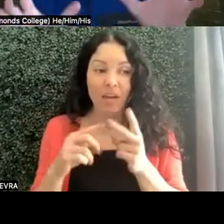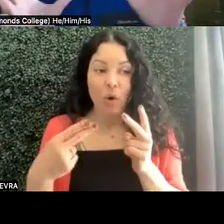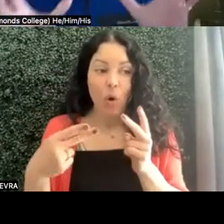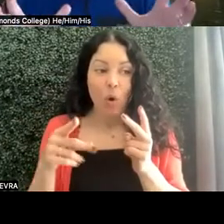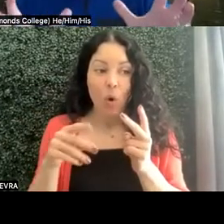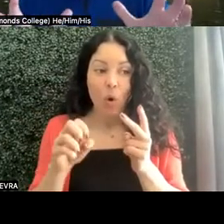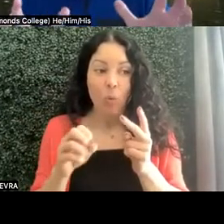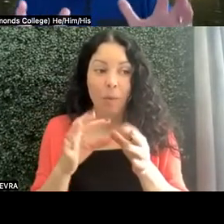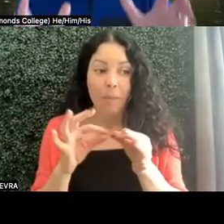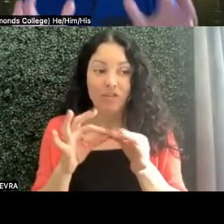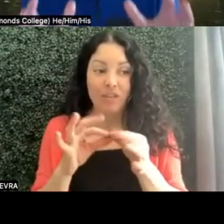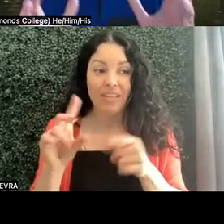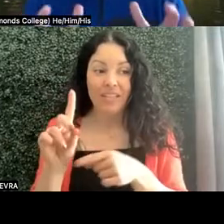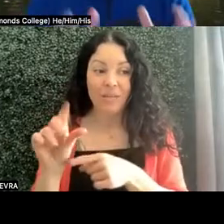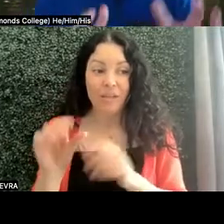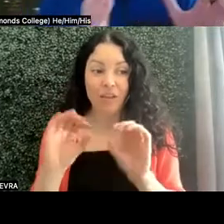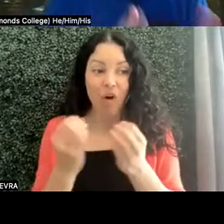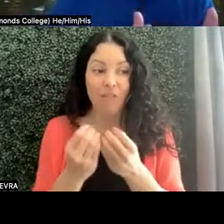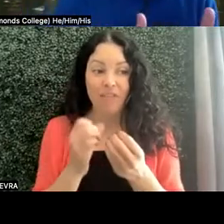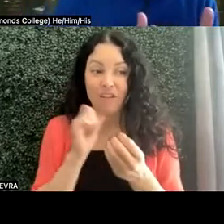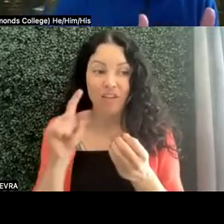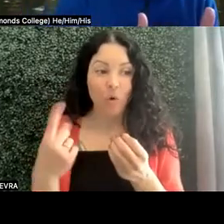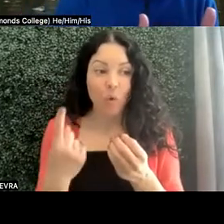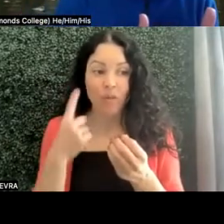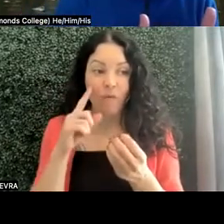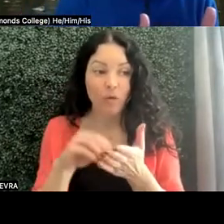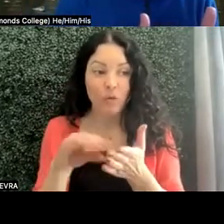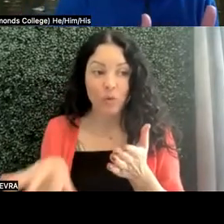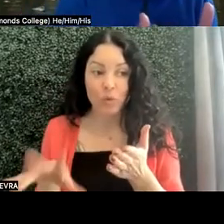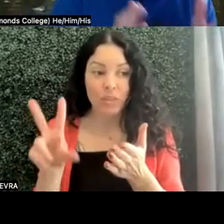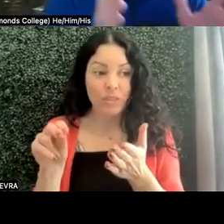disability offices are not just for students.